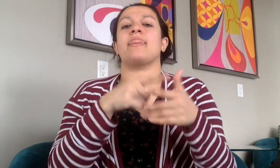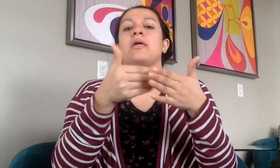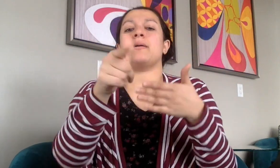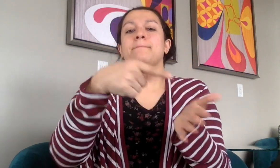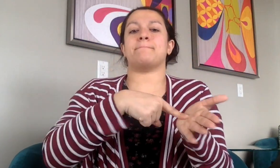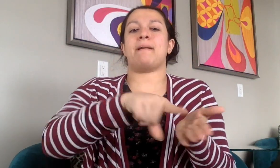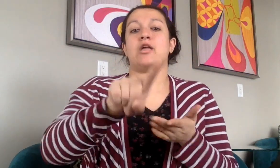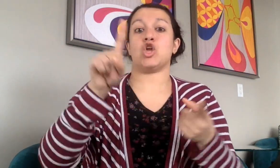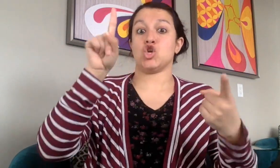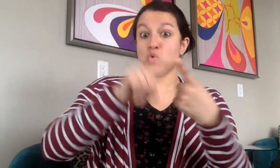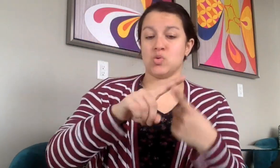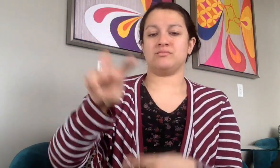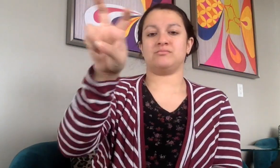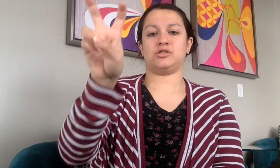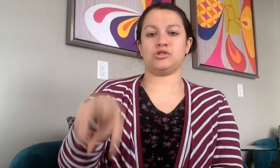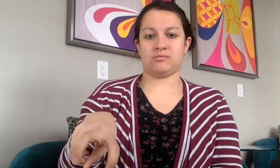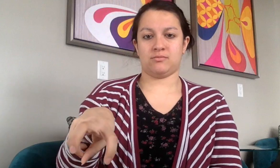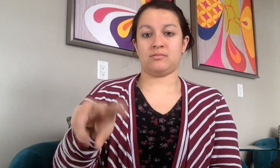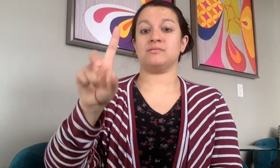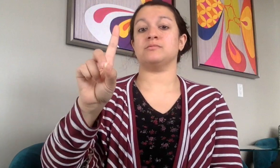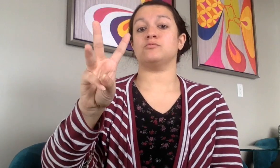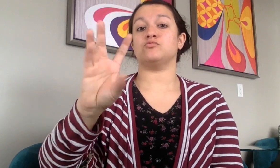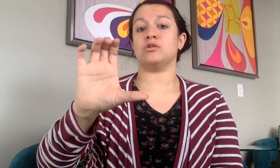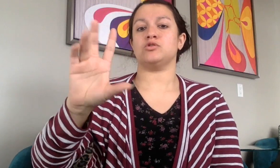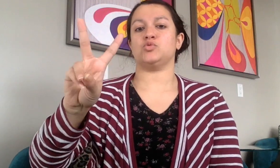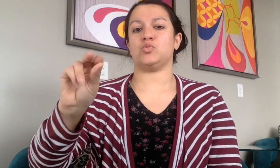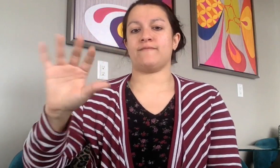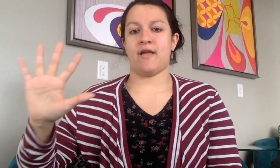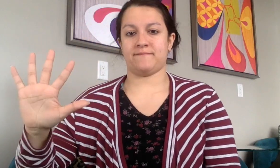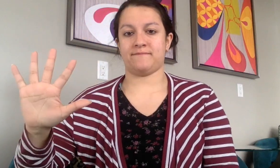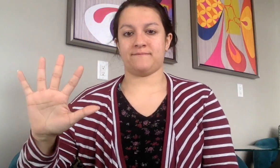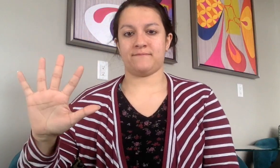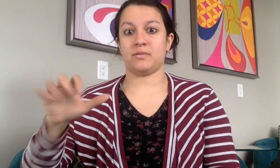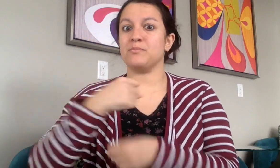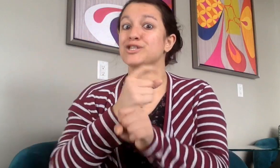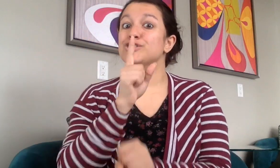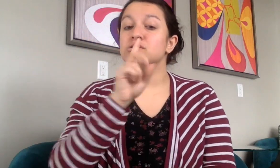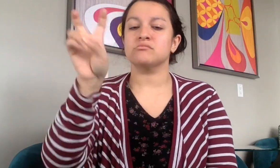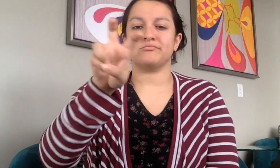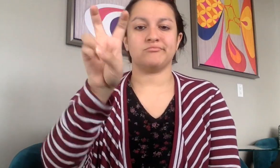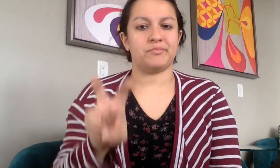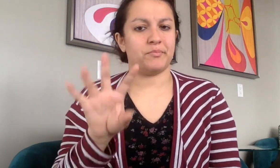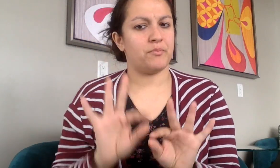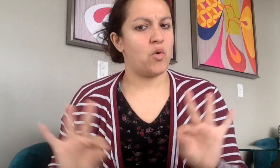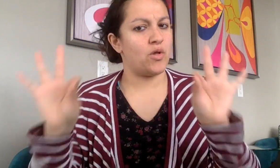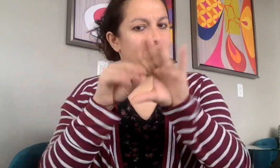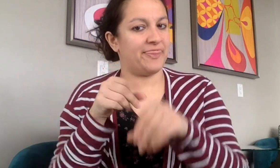Then you pay directly to $DWC2005. Make sure it is included $.